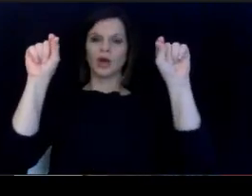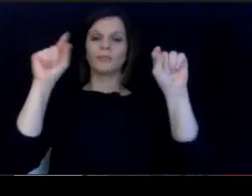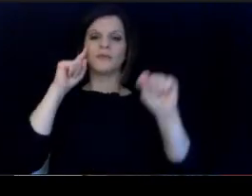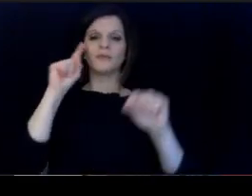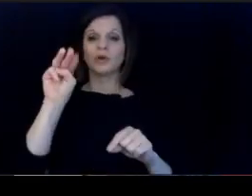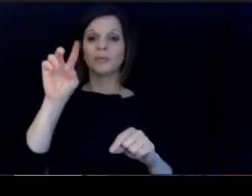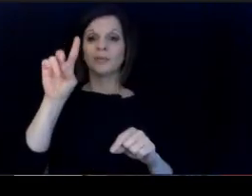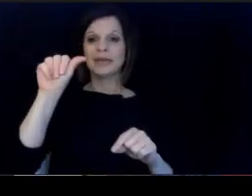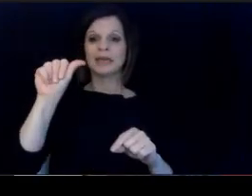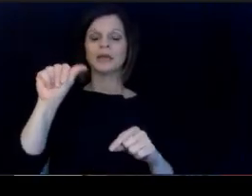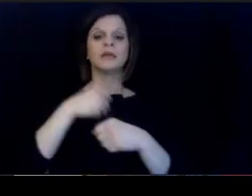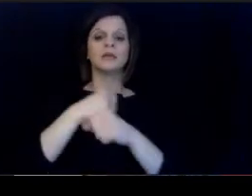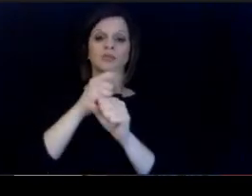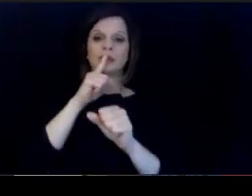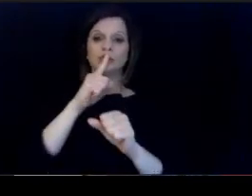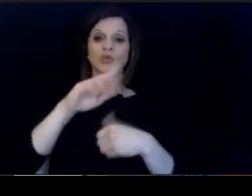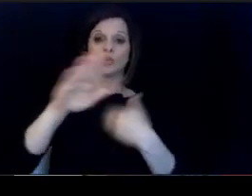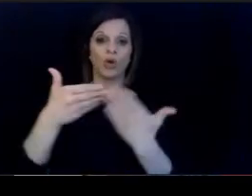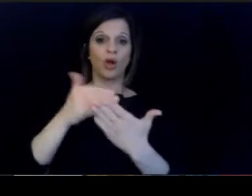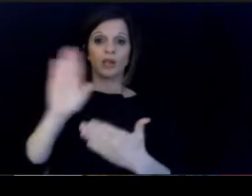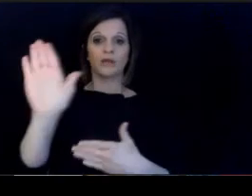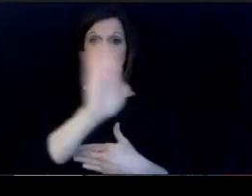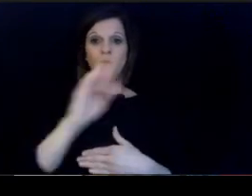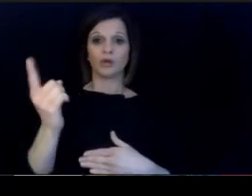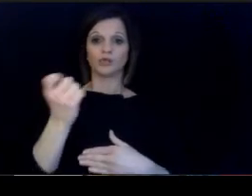and make sure that we get all of your questions answered.